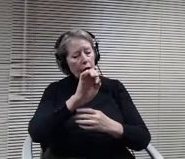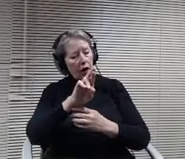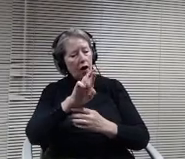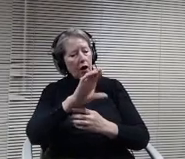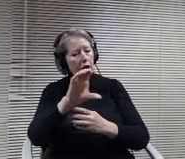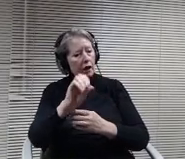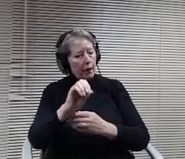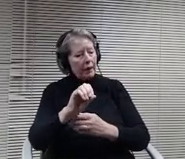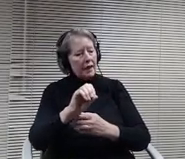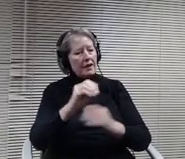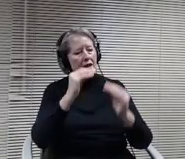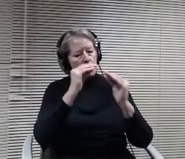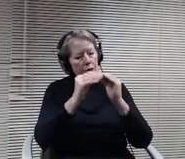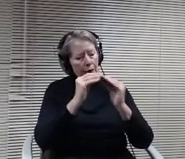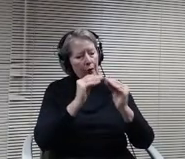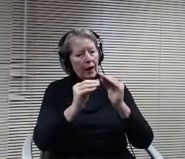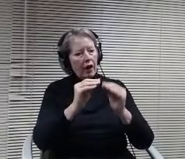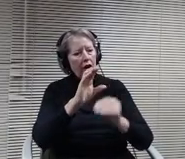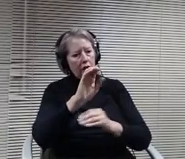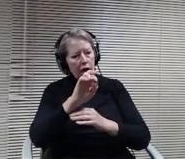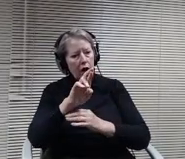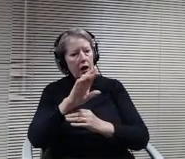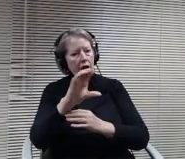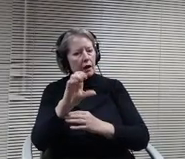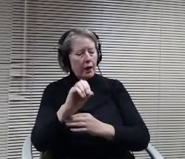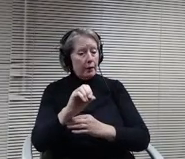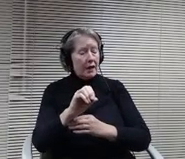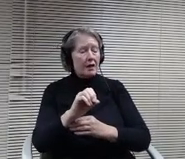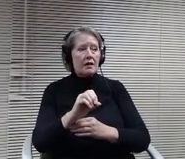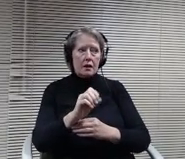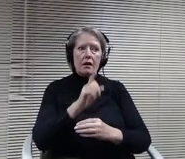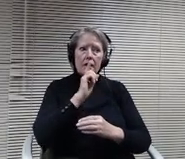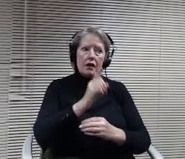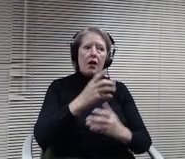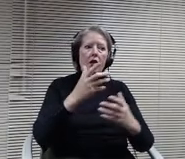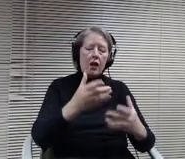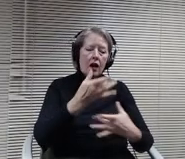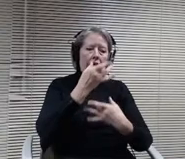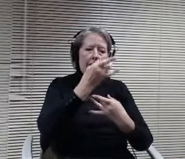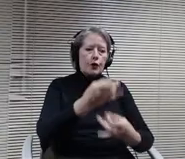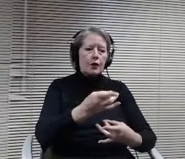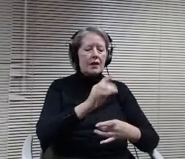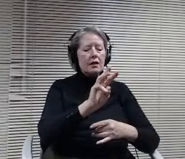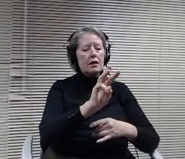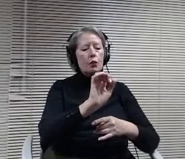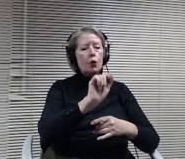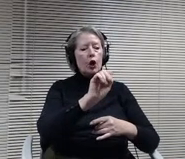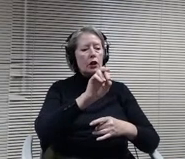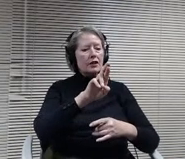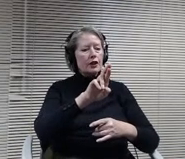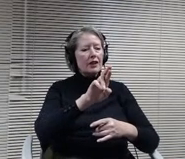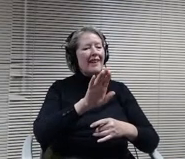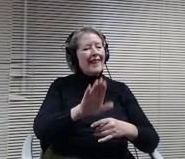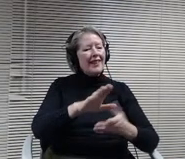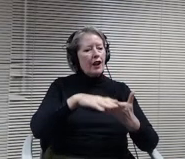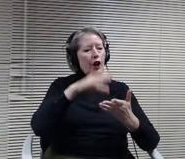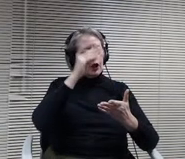there's a high level of interest and you look at the bottom right hander corner here with walls or Learning Center. I mean, that's